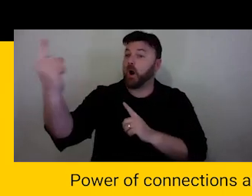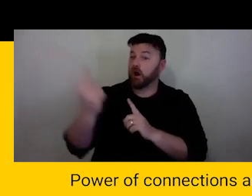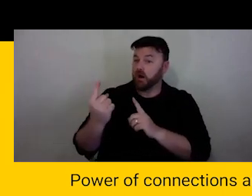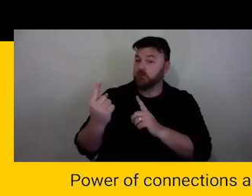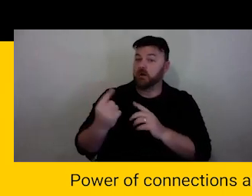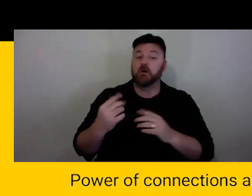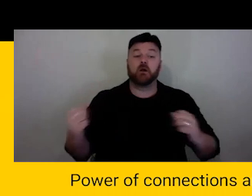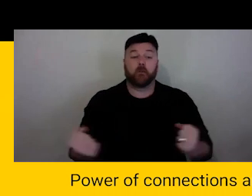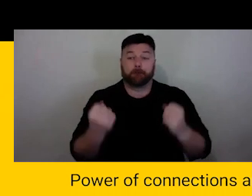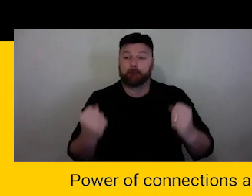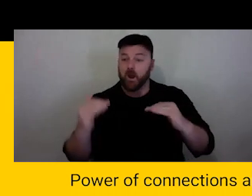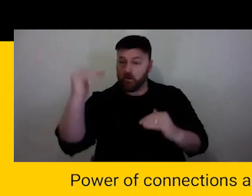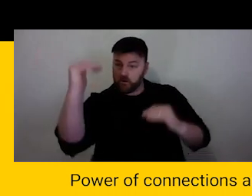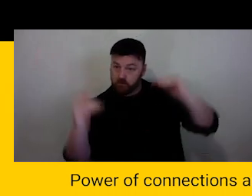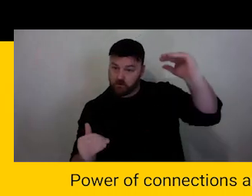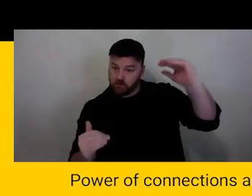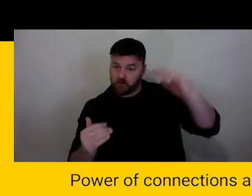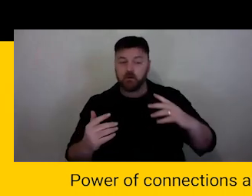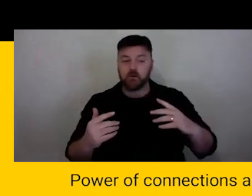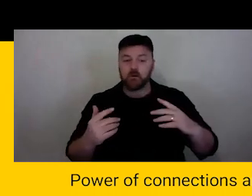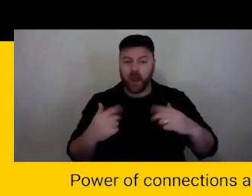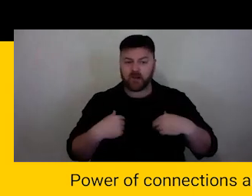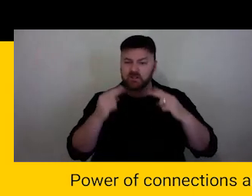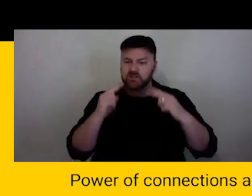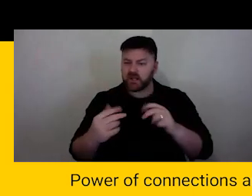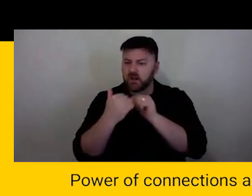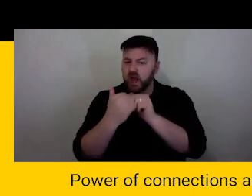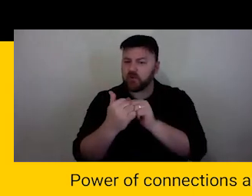collaboration. We are actively seeking out new whys of working with